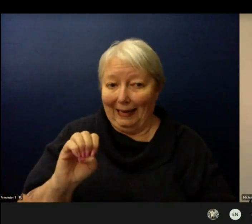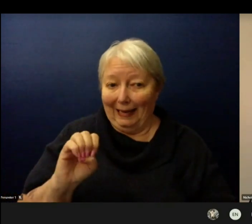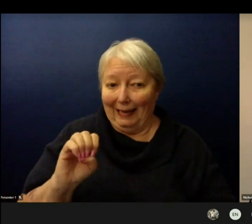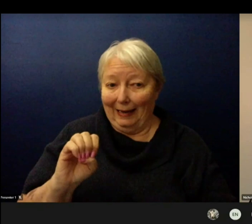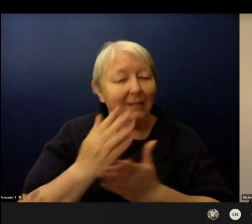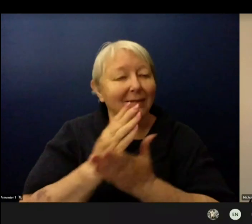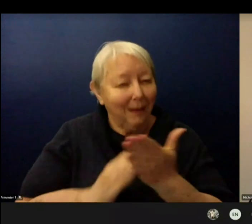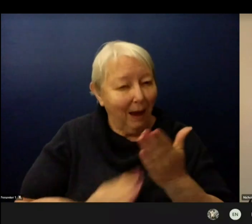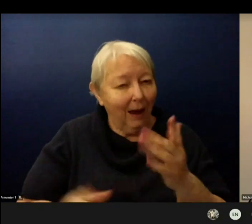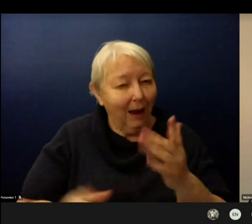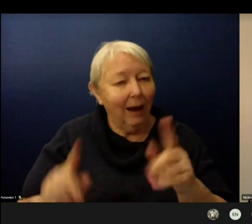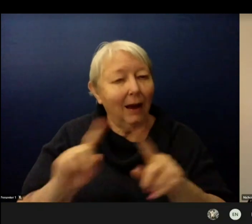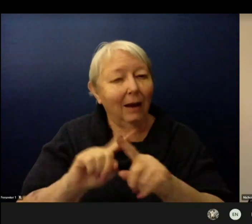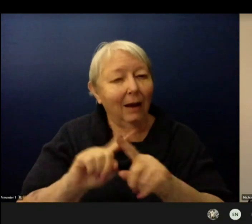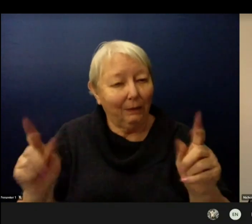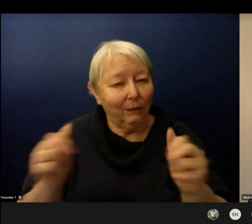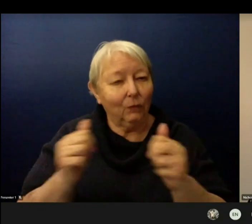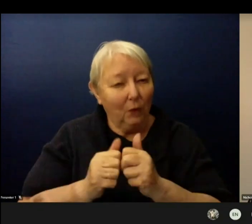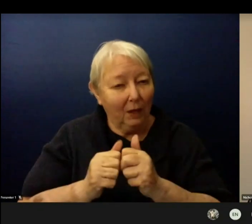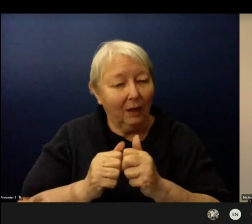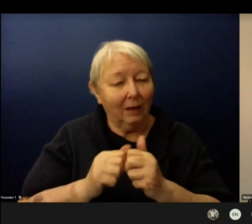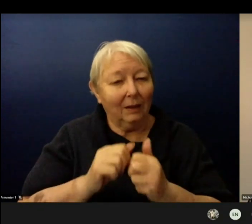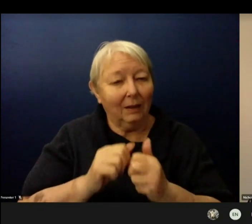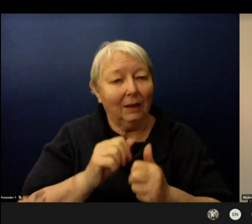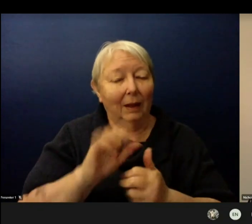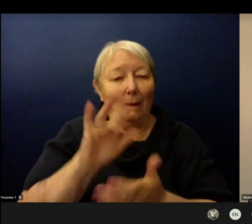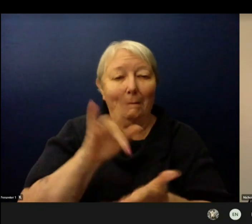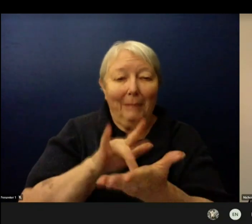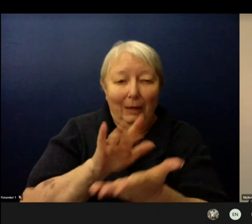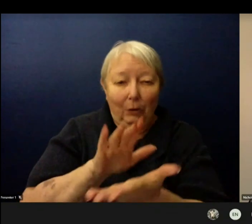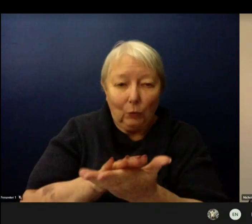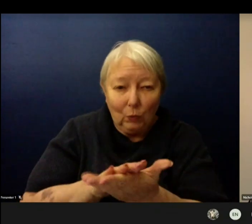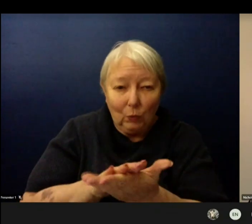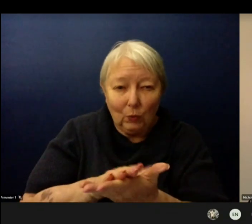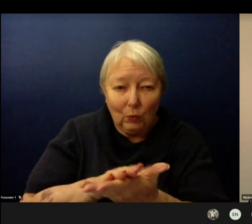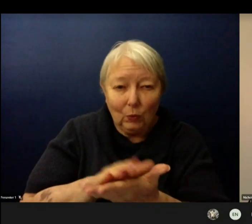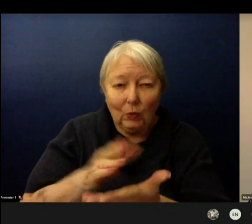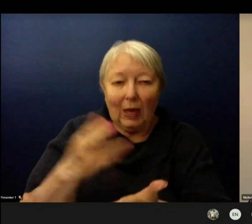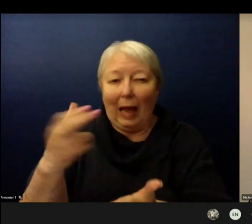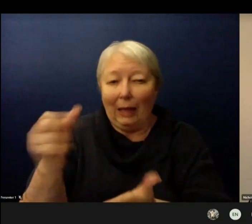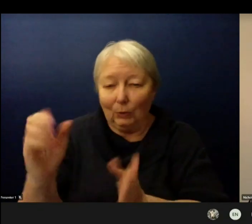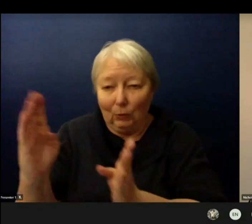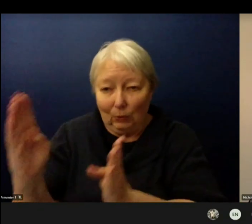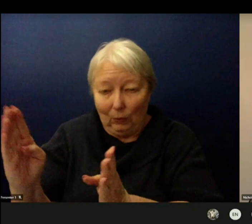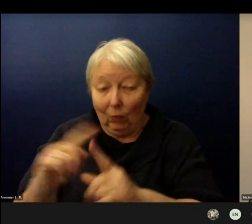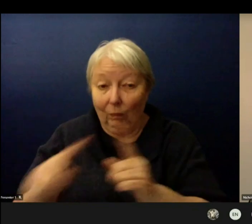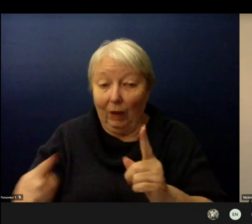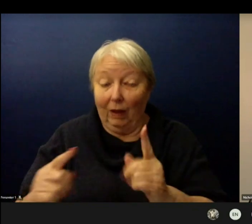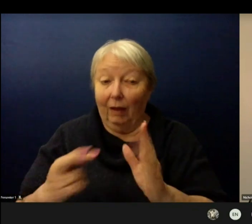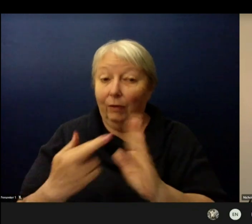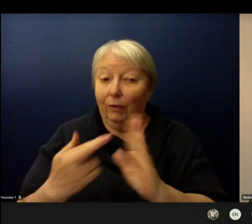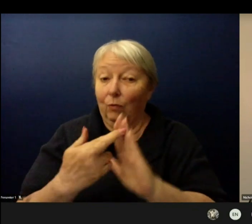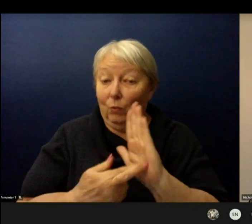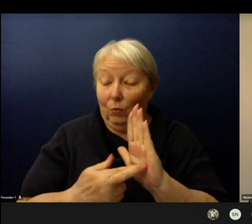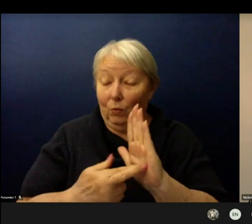However the health and safety protocols will remain constant across grade levels and across the district.